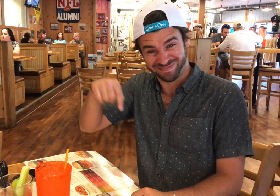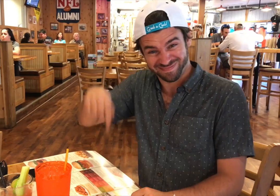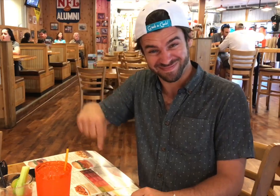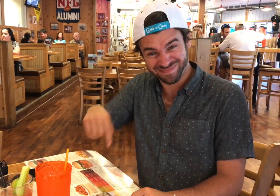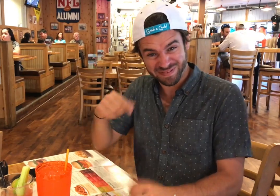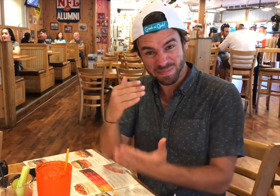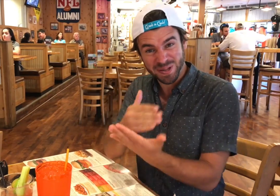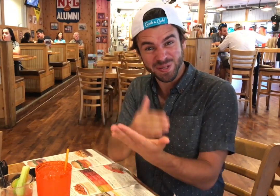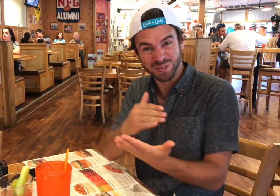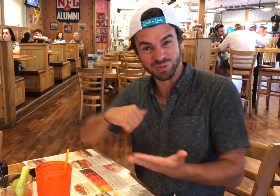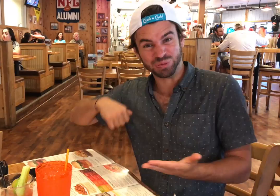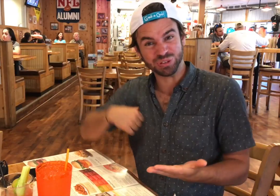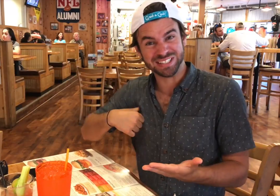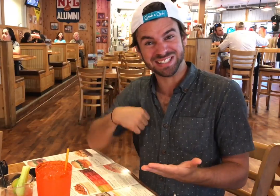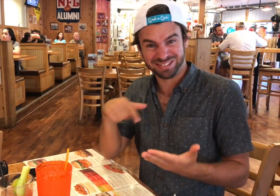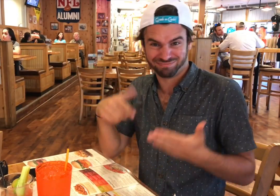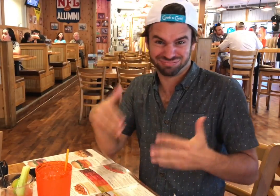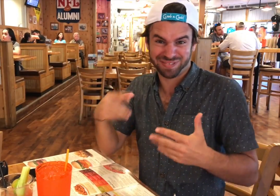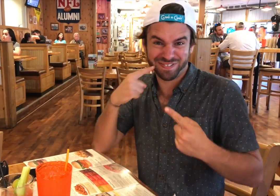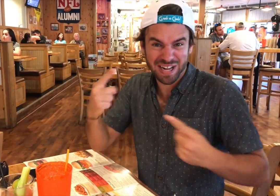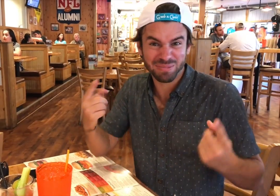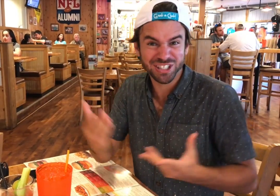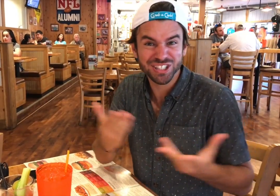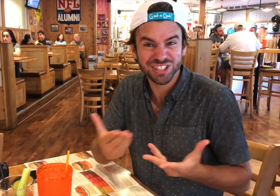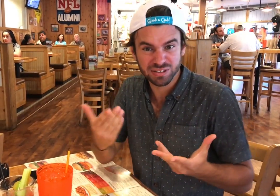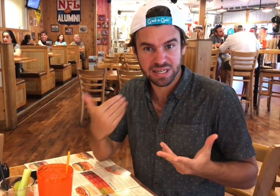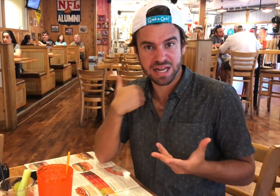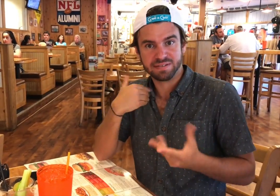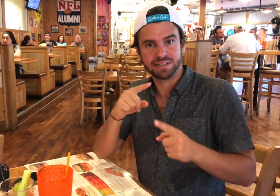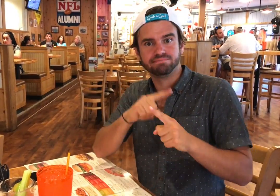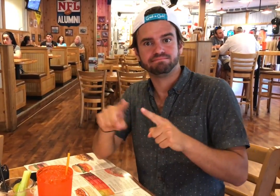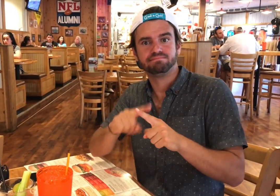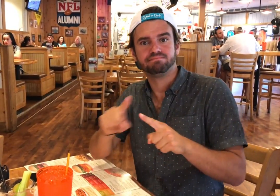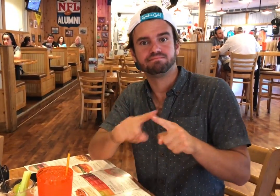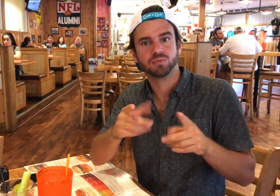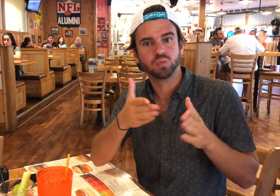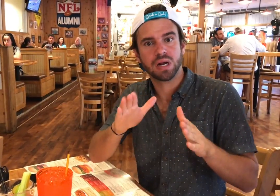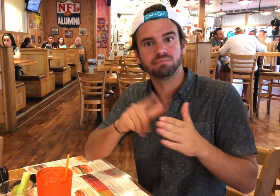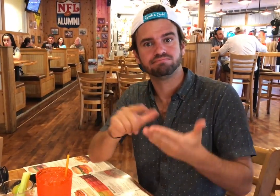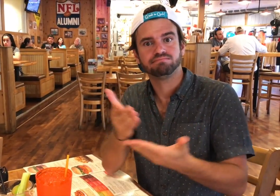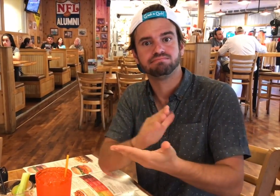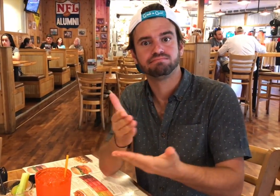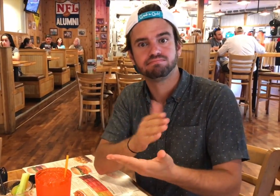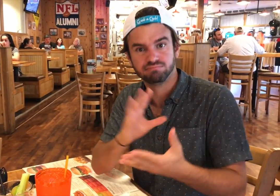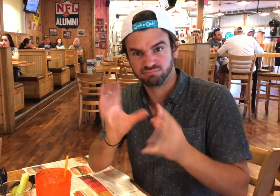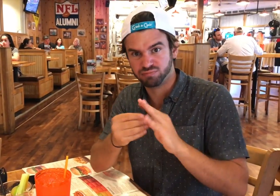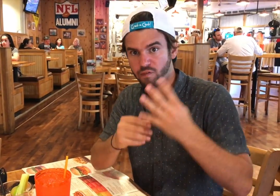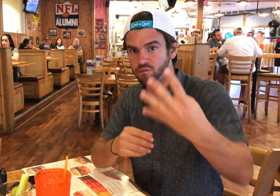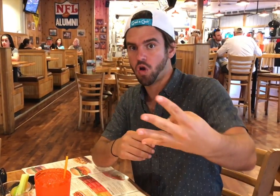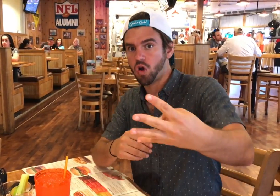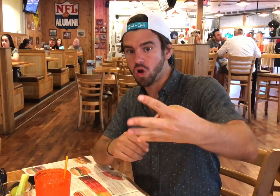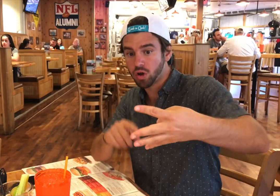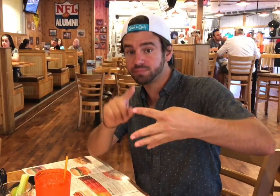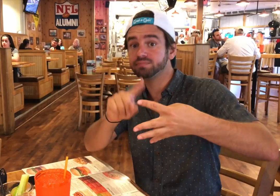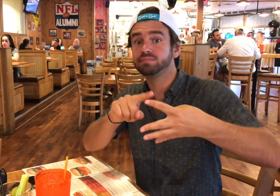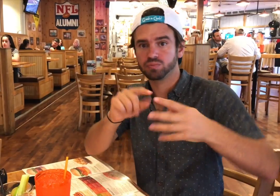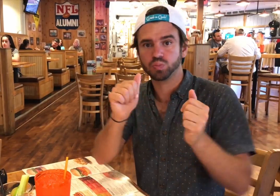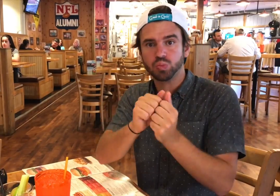...Thank you. The Wings menu here is renowned. There's a variety of ways they cook them, 4 in total.